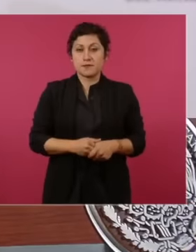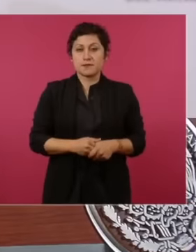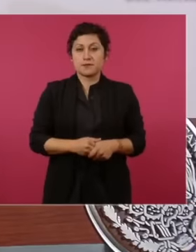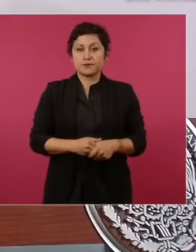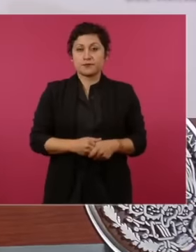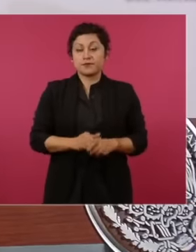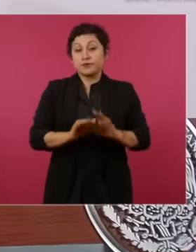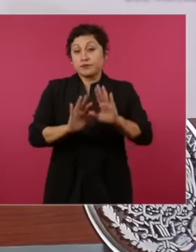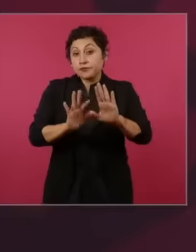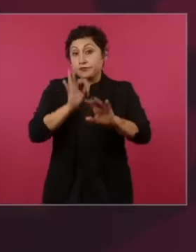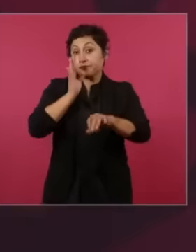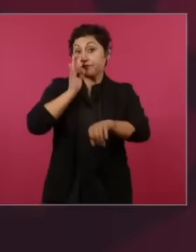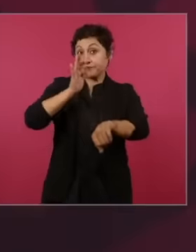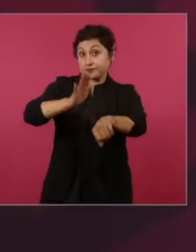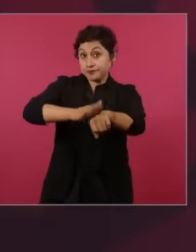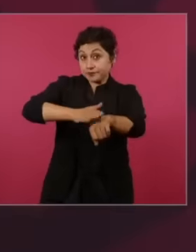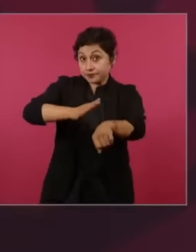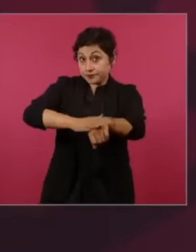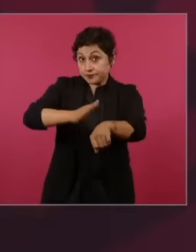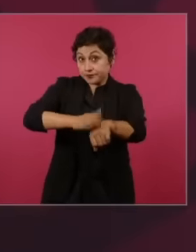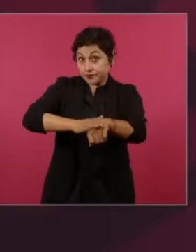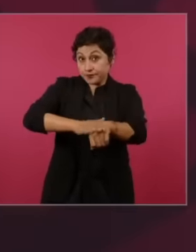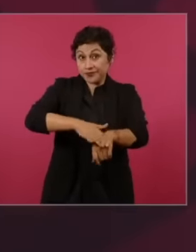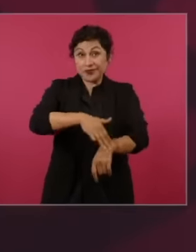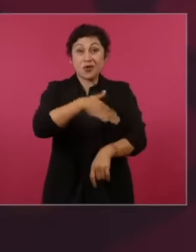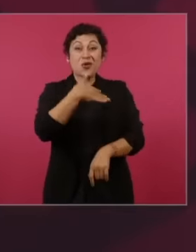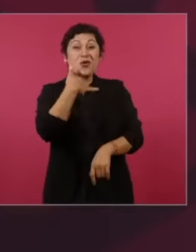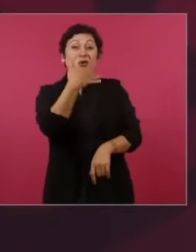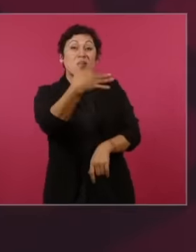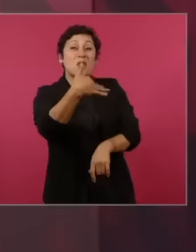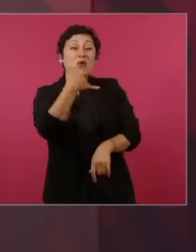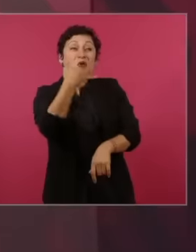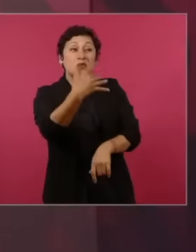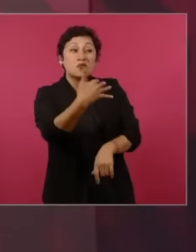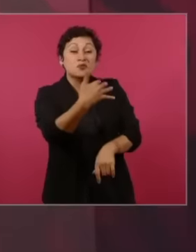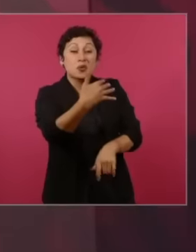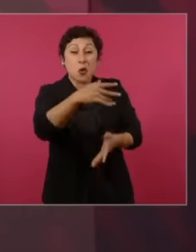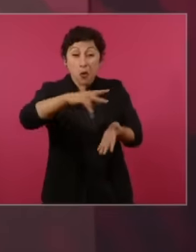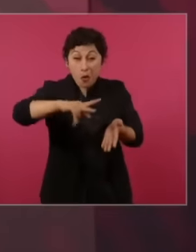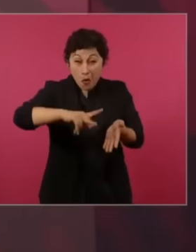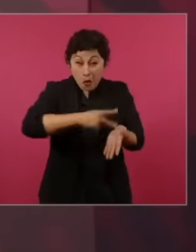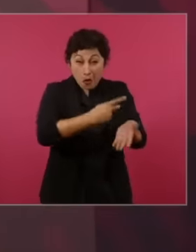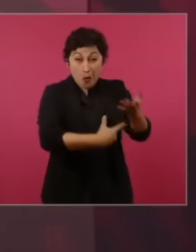corruption If Salinism returns as